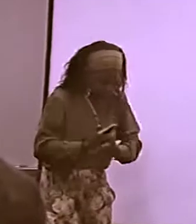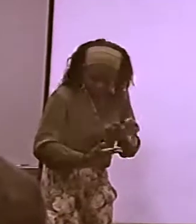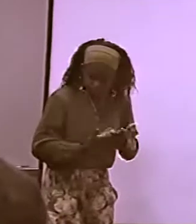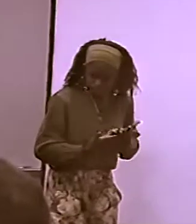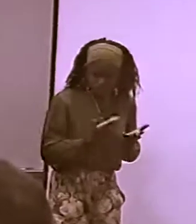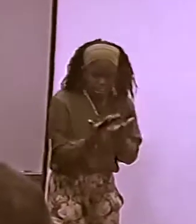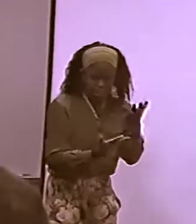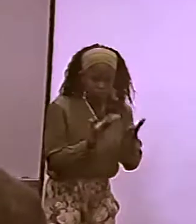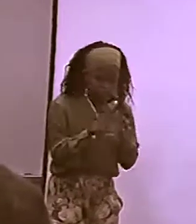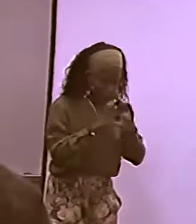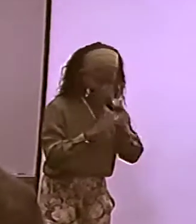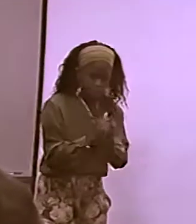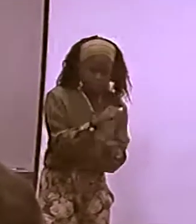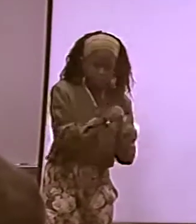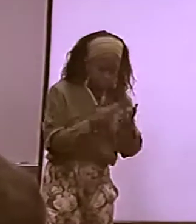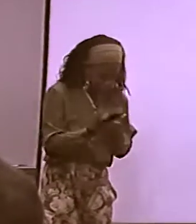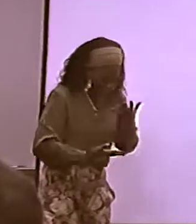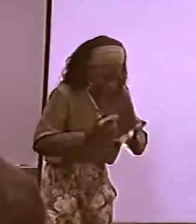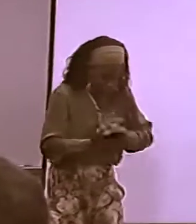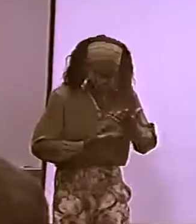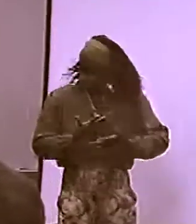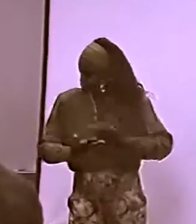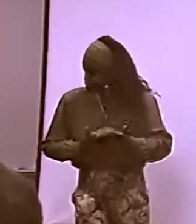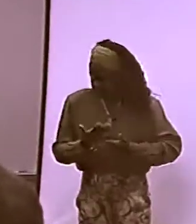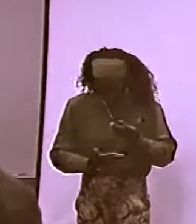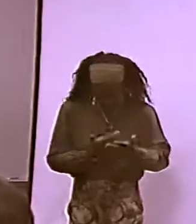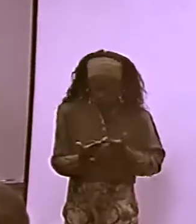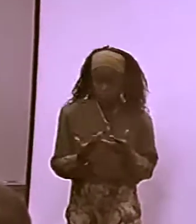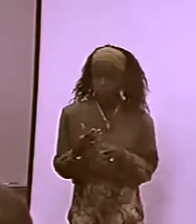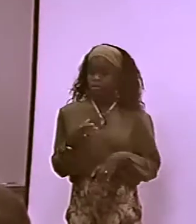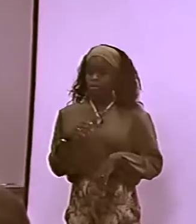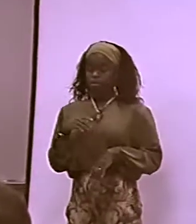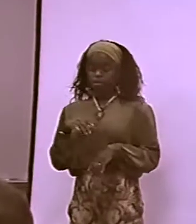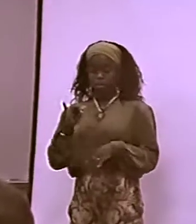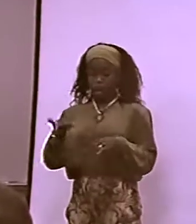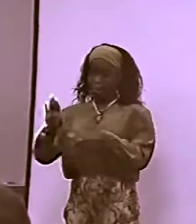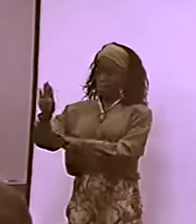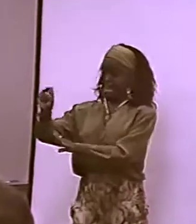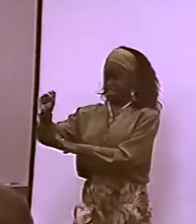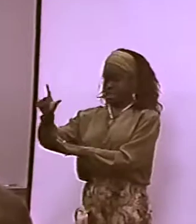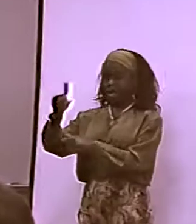AND DEAF PEOPLE, UH, METHOD OF COMMUNICATION WAS...